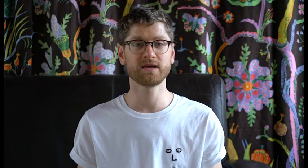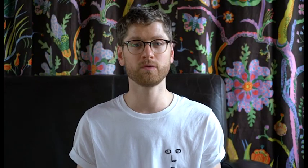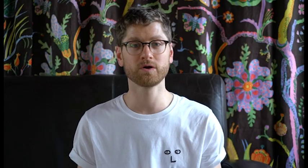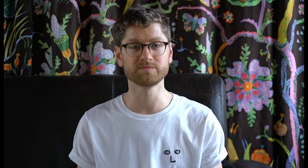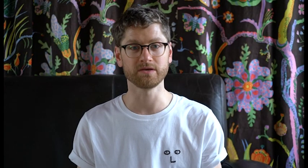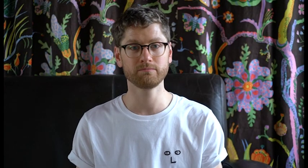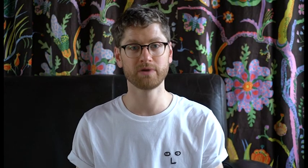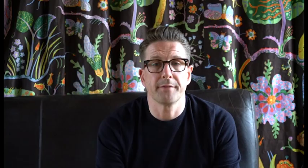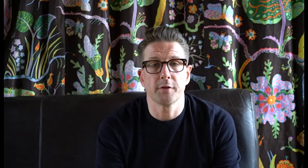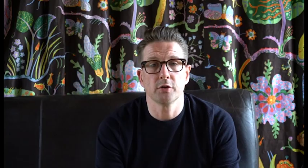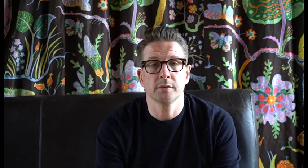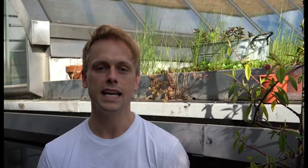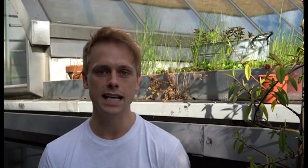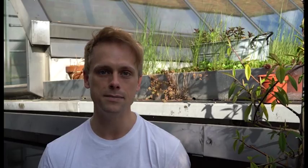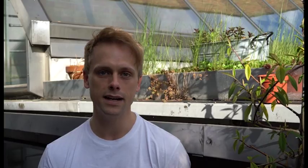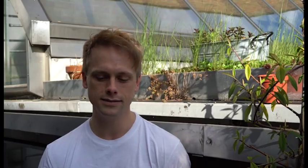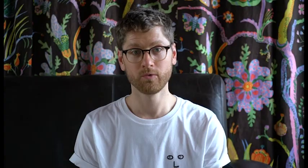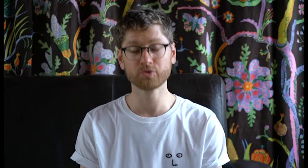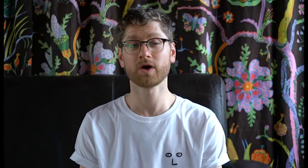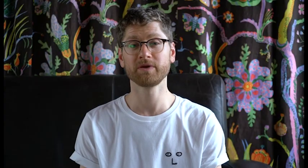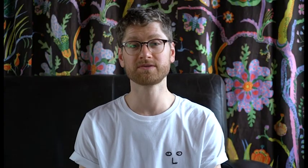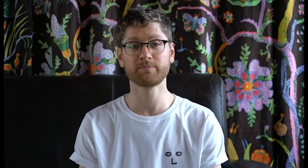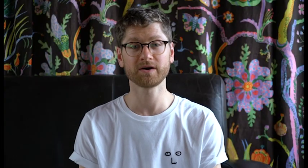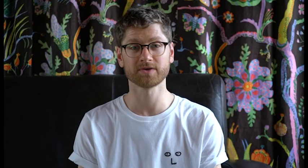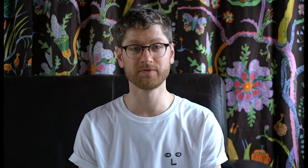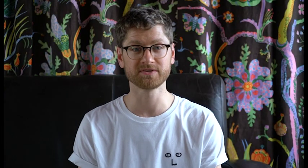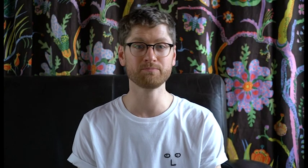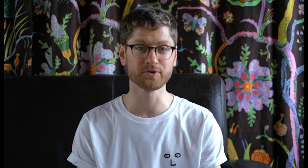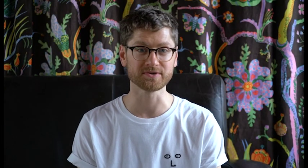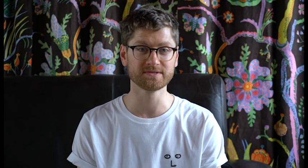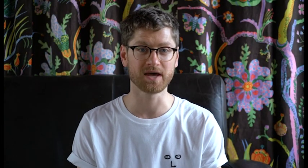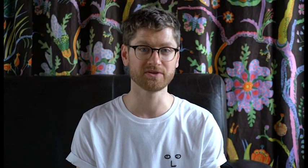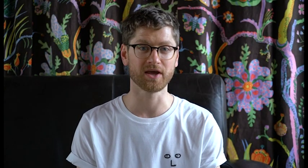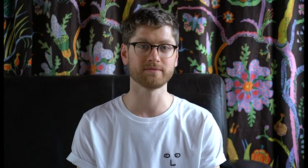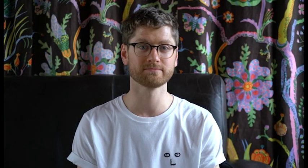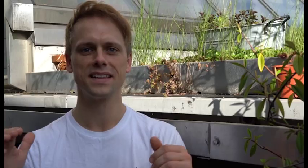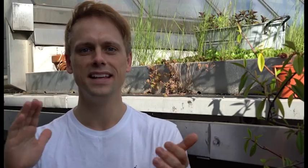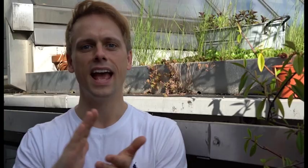You can contact the Welcome Team by phone, email or dropping into the box office in person to have a chat.